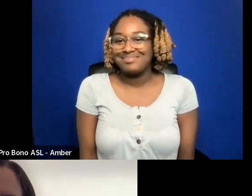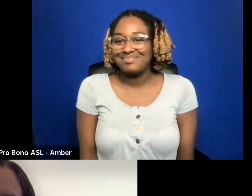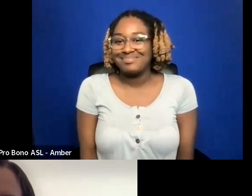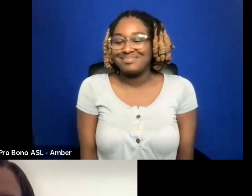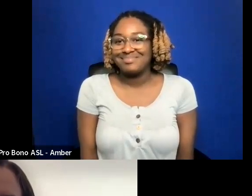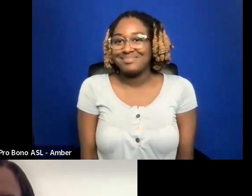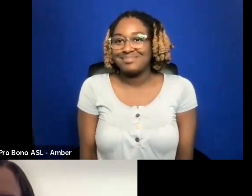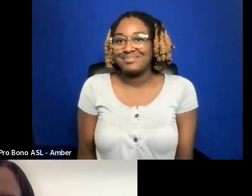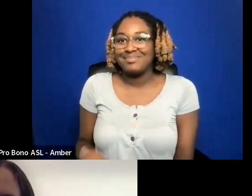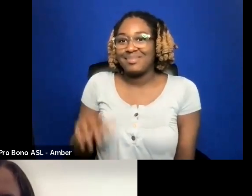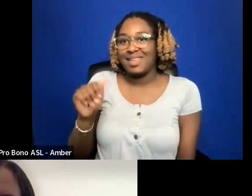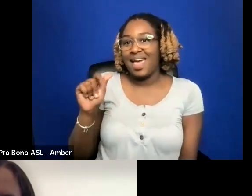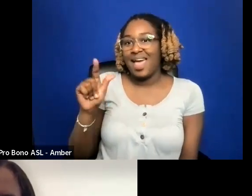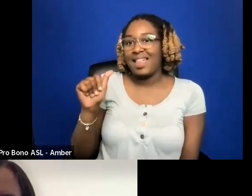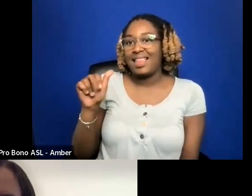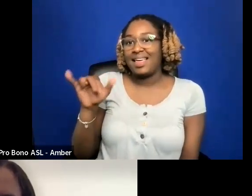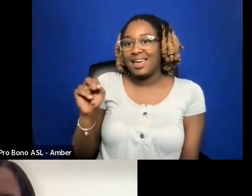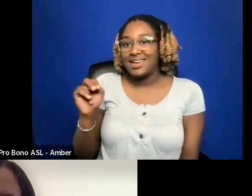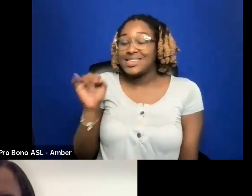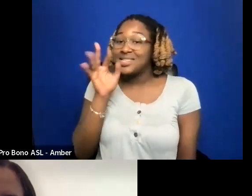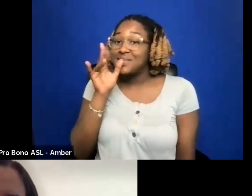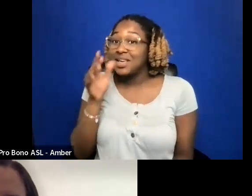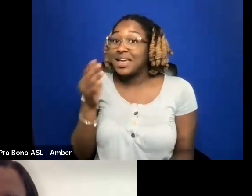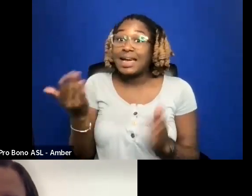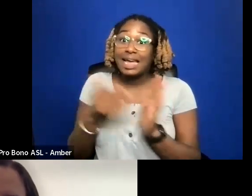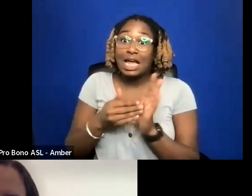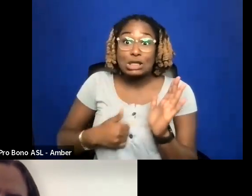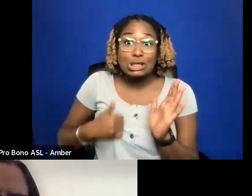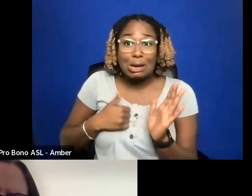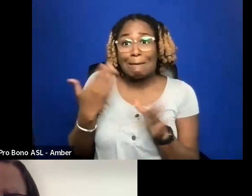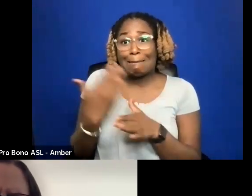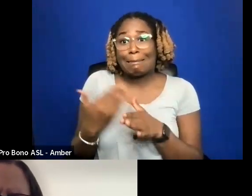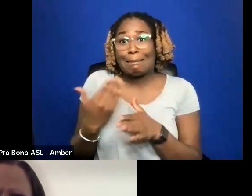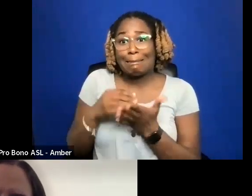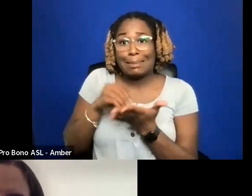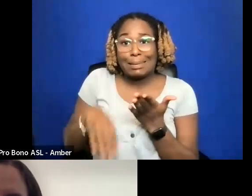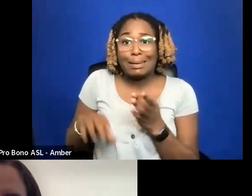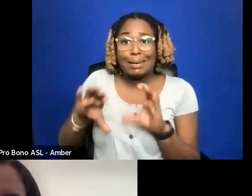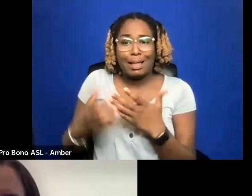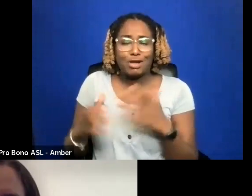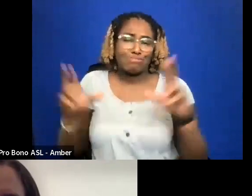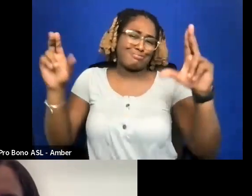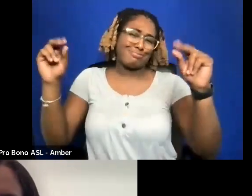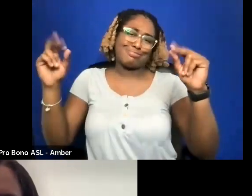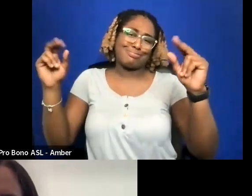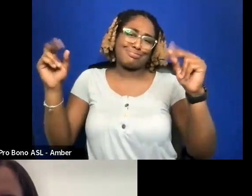IT'S ME AGAIN. SORRY FOR BEING ANNOYING STUDENT IN CLASS. NO.